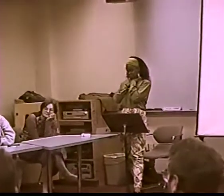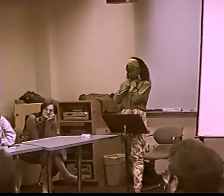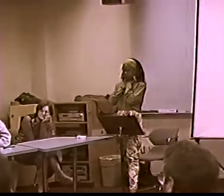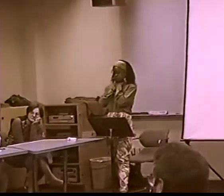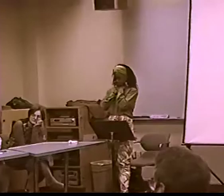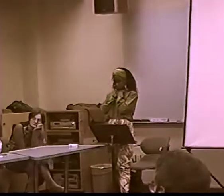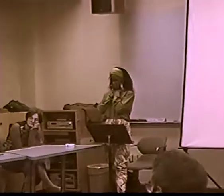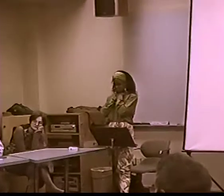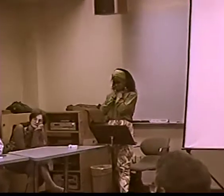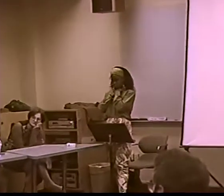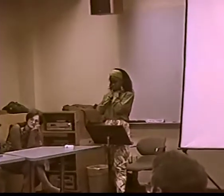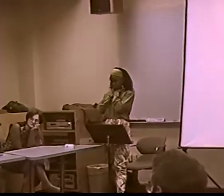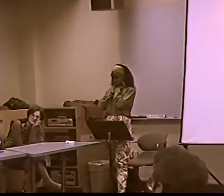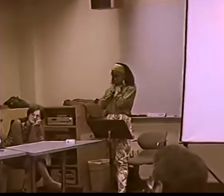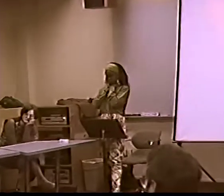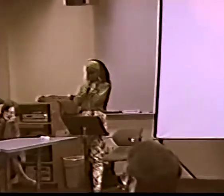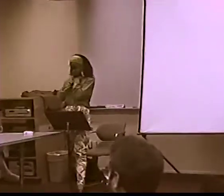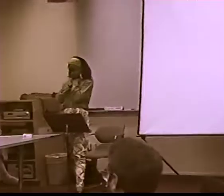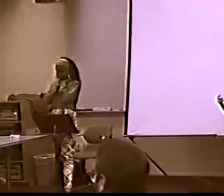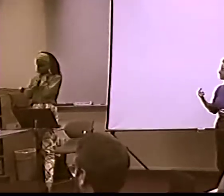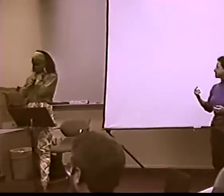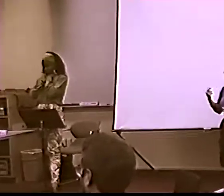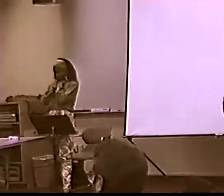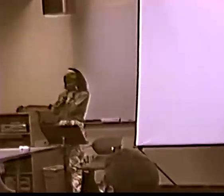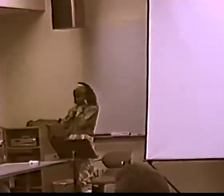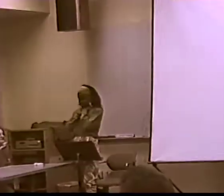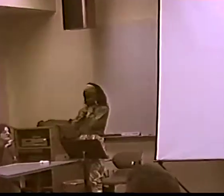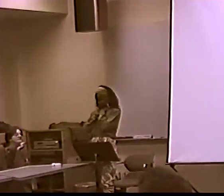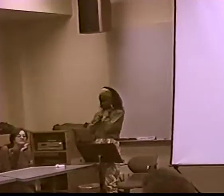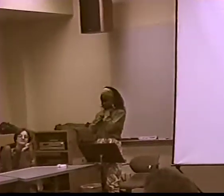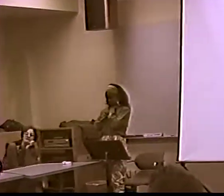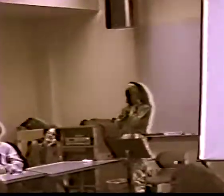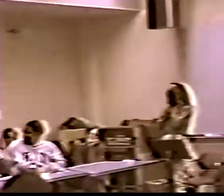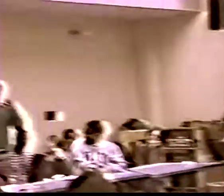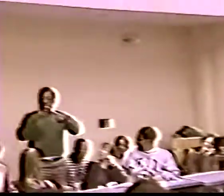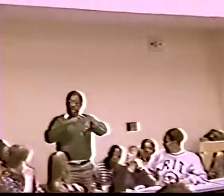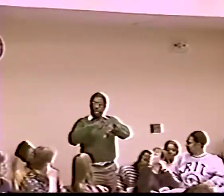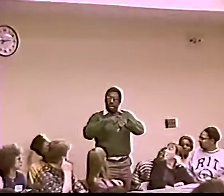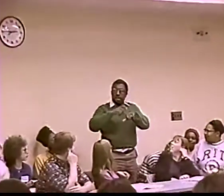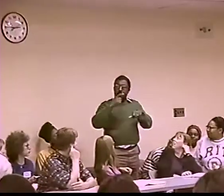WHAT DO YOU MEAN? YOU THINK THE ...ARE BOTH AS BAD AS ONE AS THE OTHER?